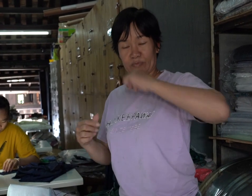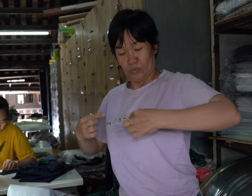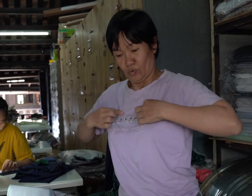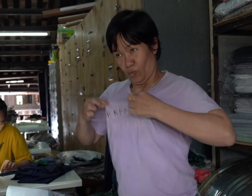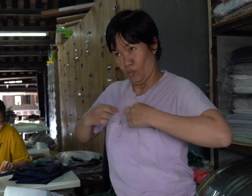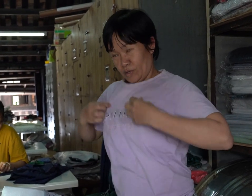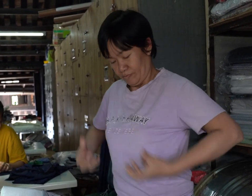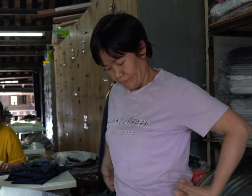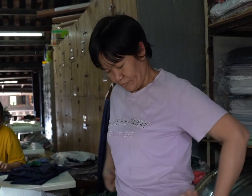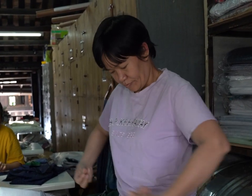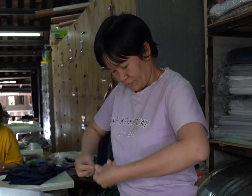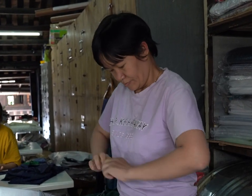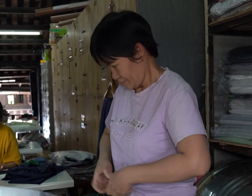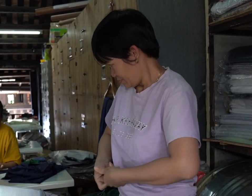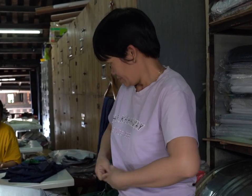Clothing, belt